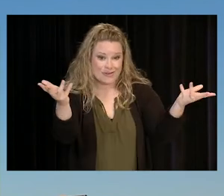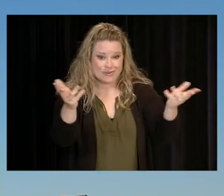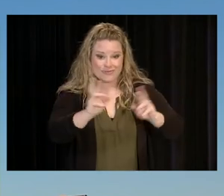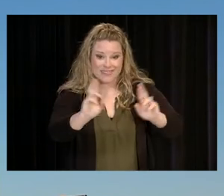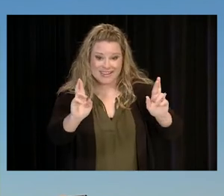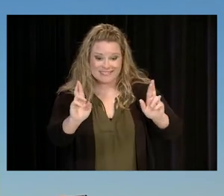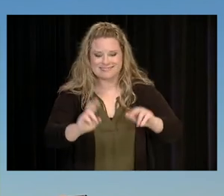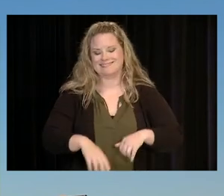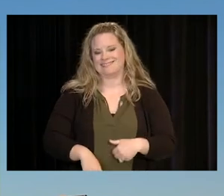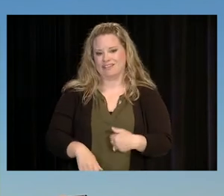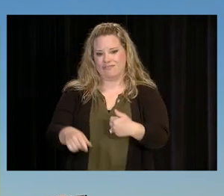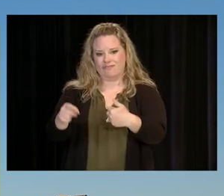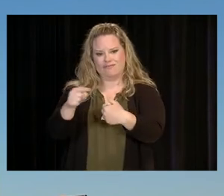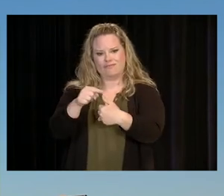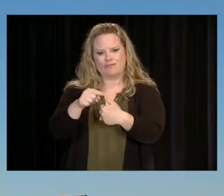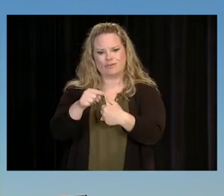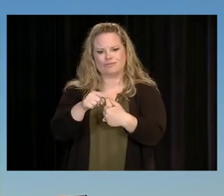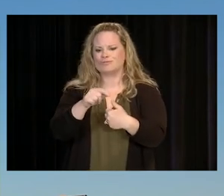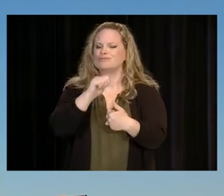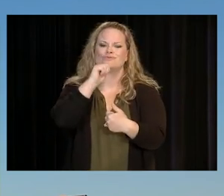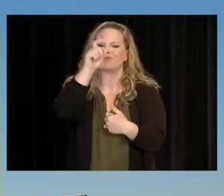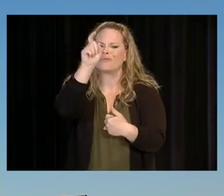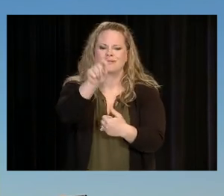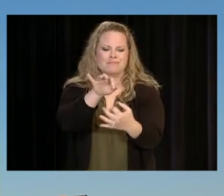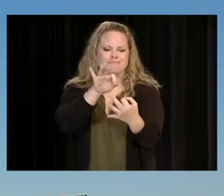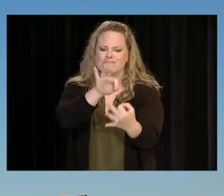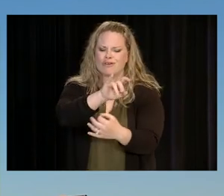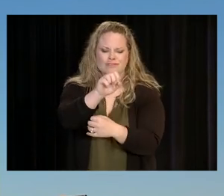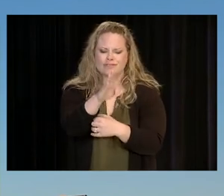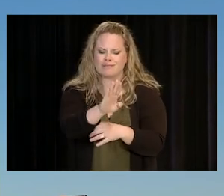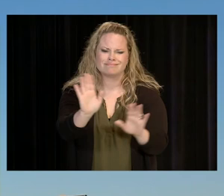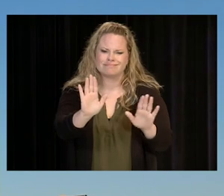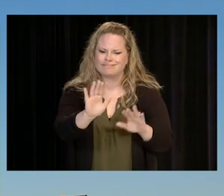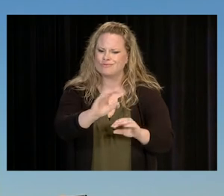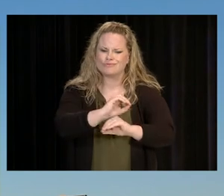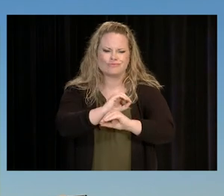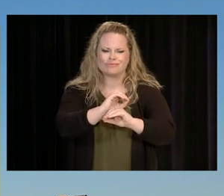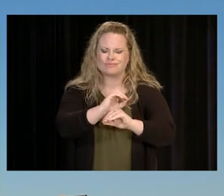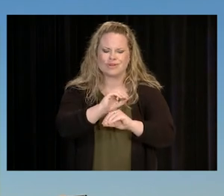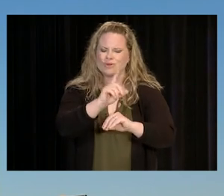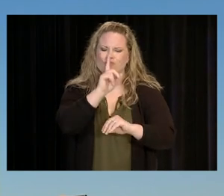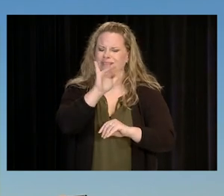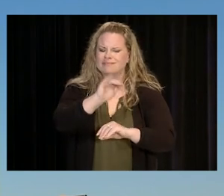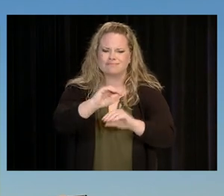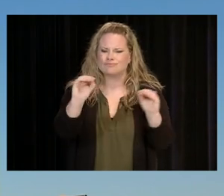FIRST, YOU DON'T NEED THE PERFECT JOB. THERE IS NO SUCH THING AS A PERFECT JOB.